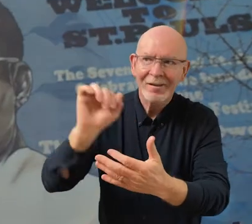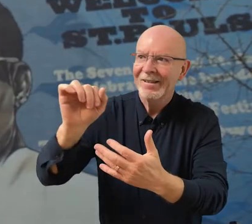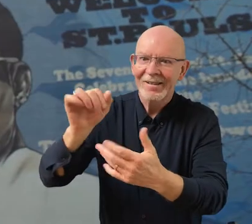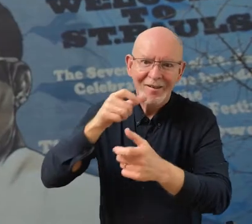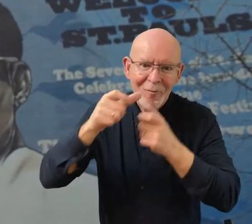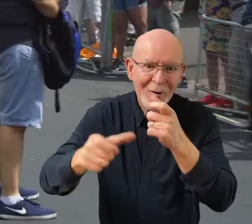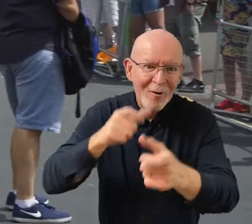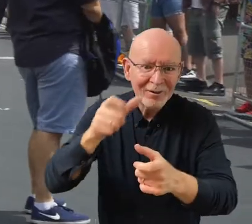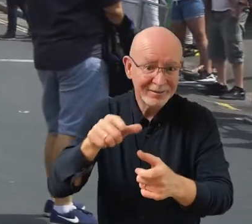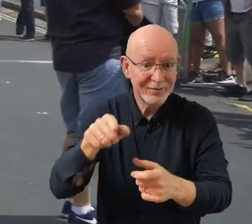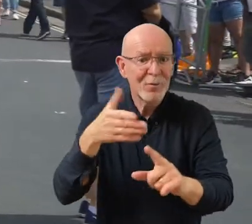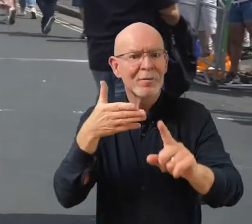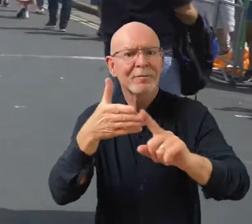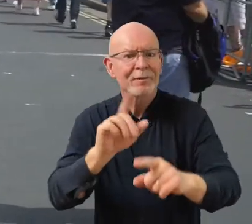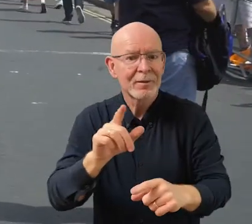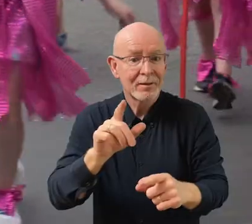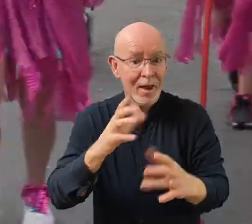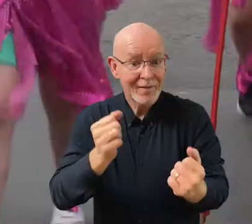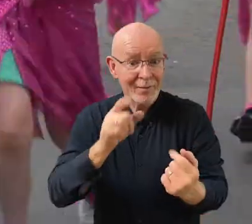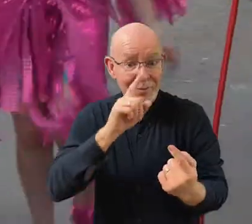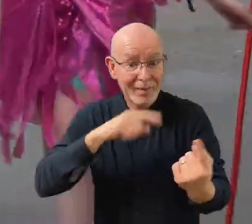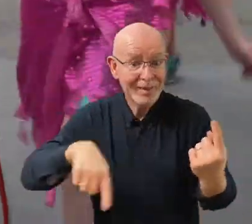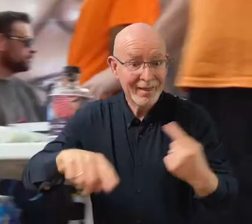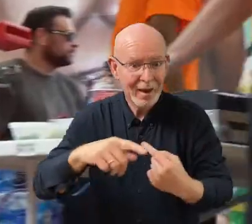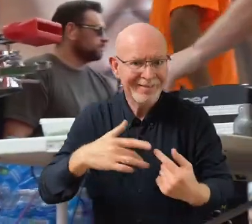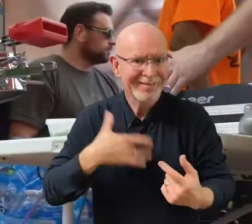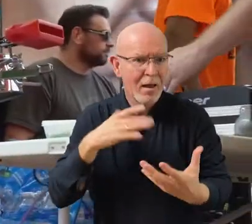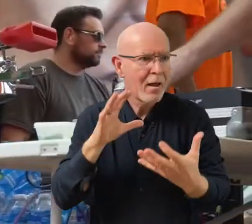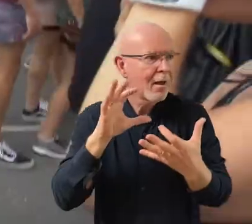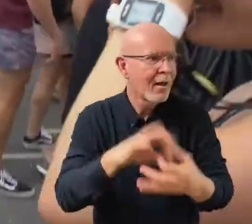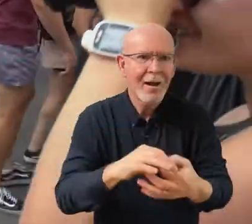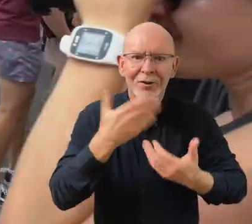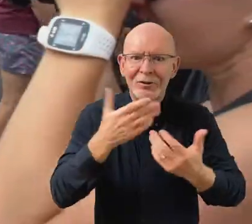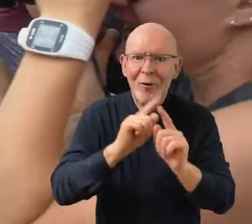And the goal for that is to actually have people feel deeply connected to the stories,